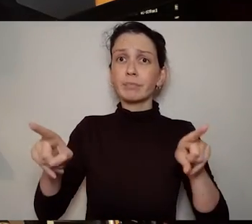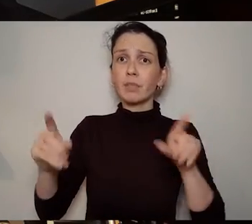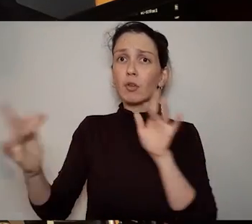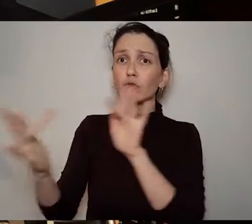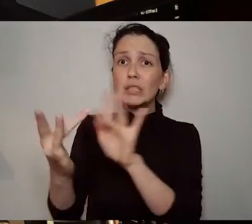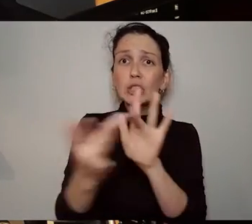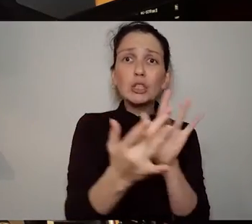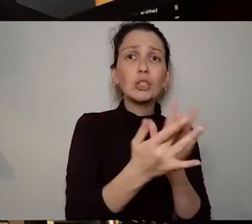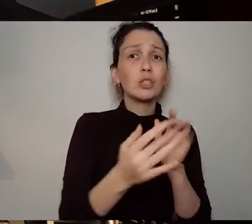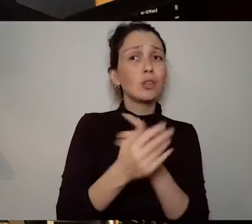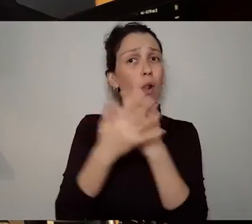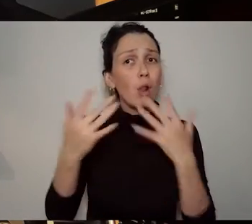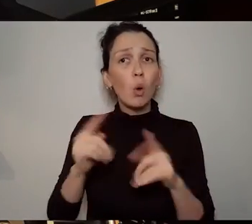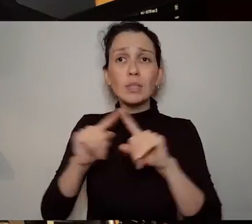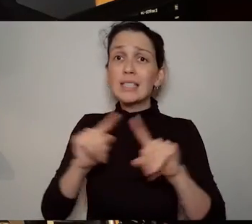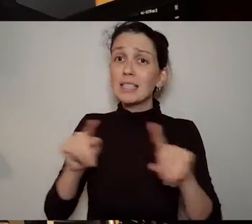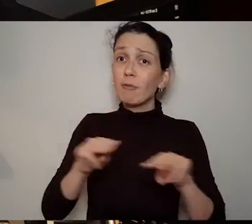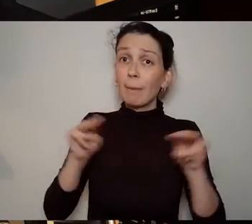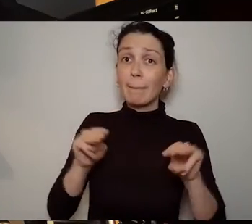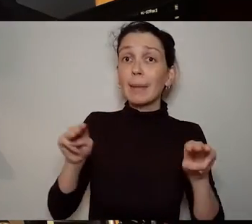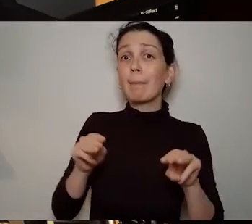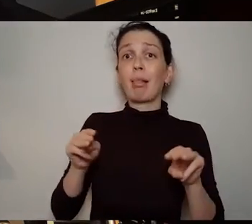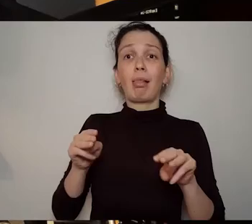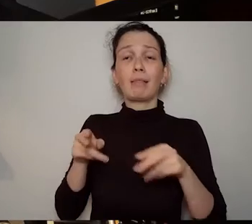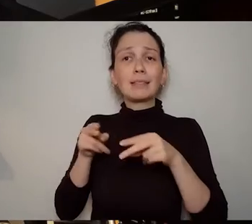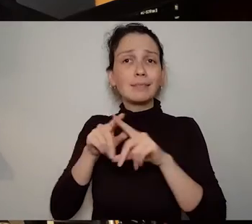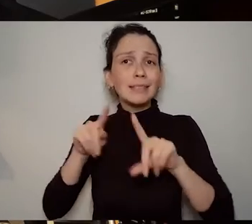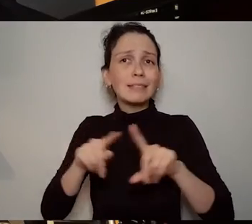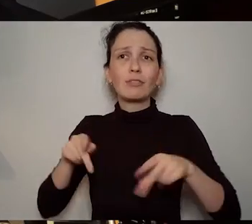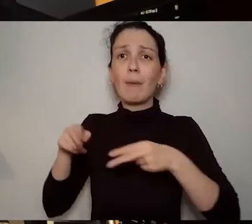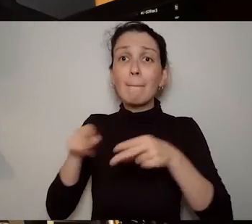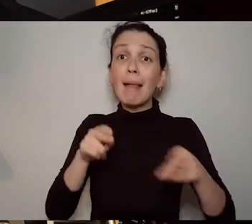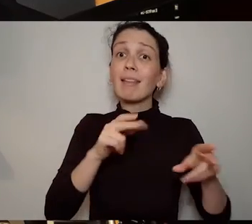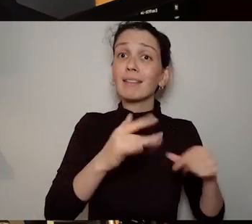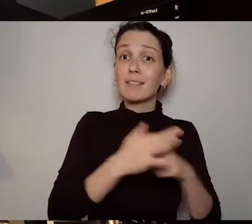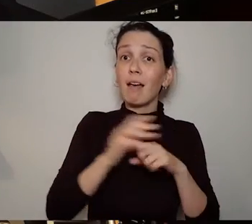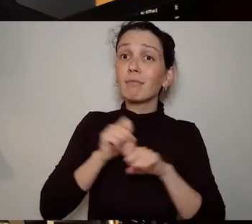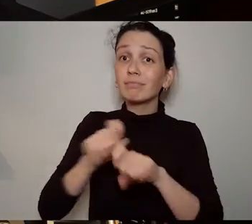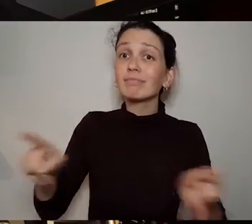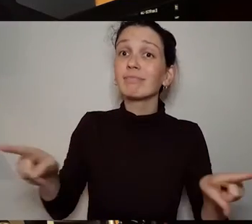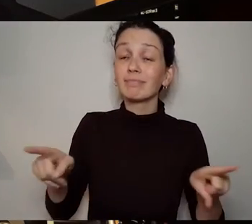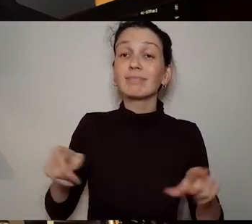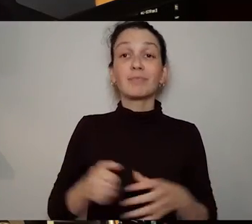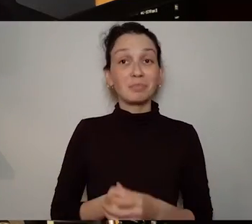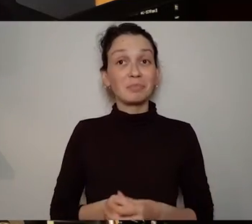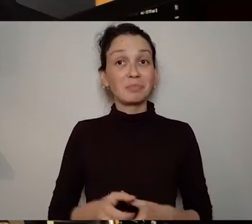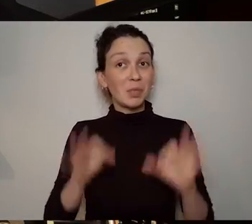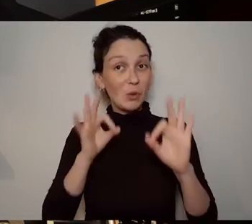on this episode of 9plus. If you'd like to learn more about the the researchers carried out